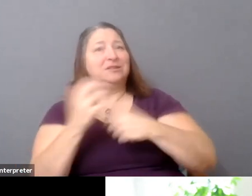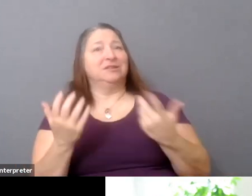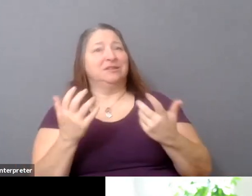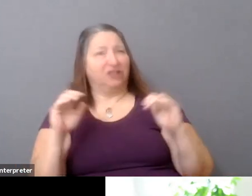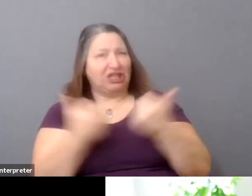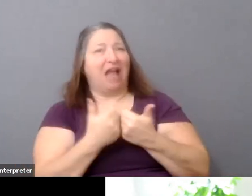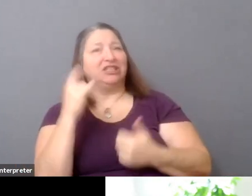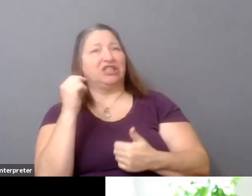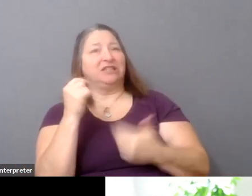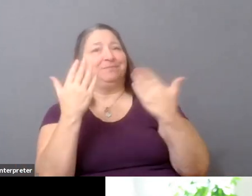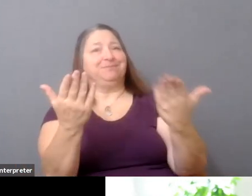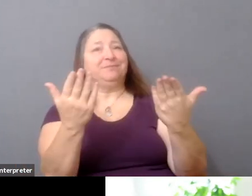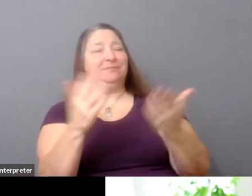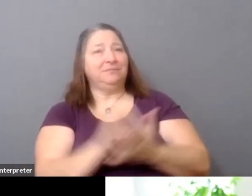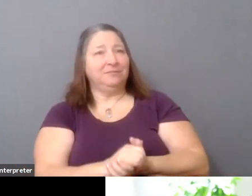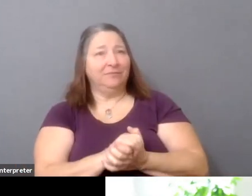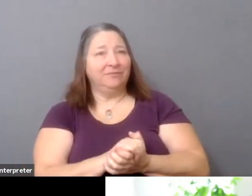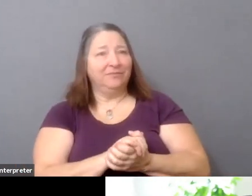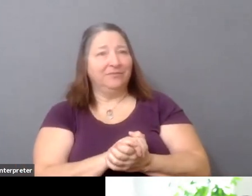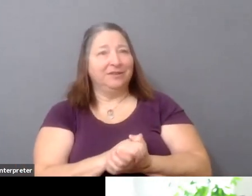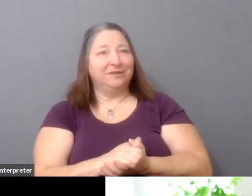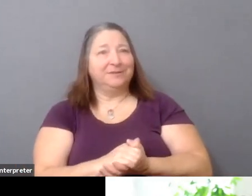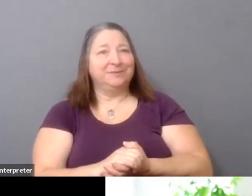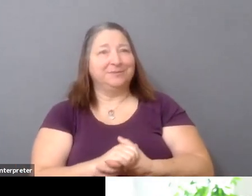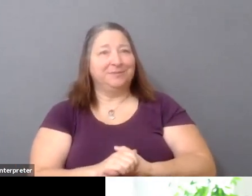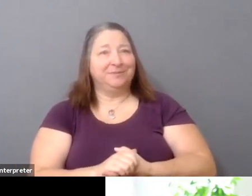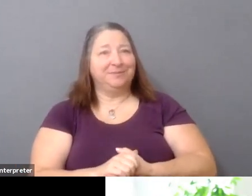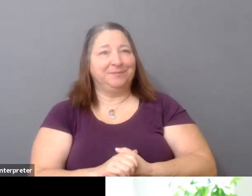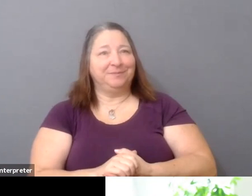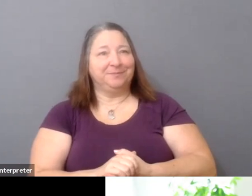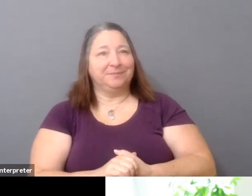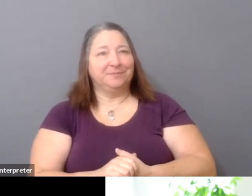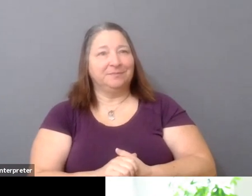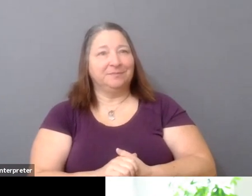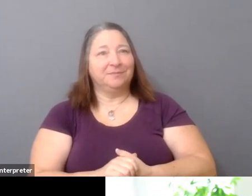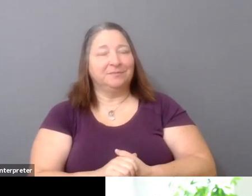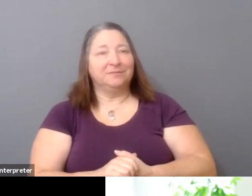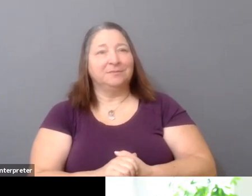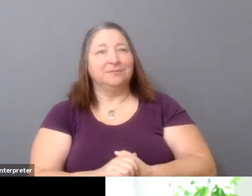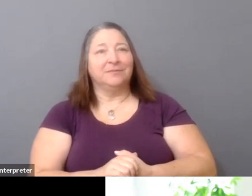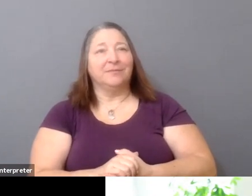No, I think that one-- so for example, one thing that's happening